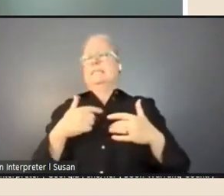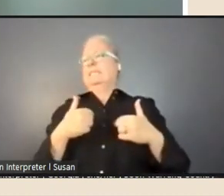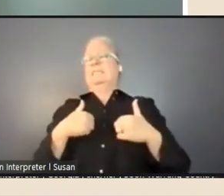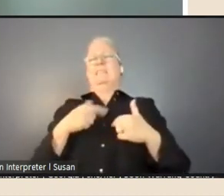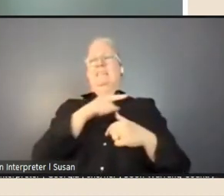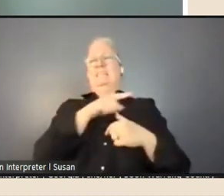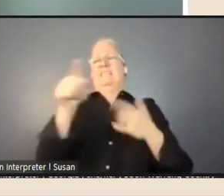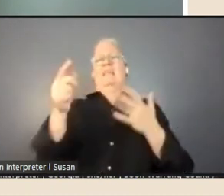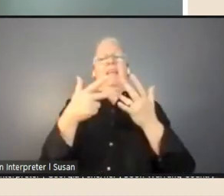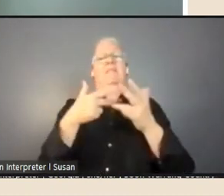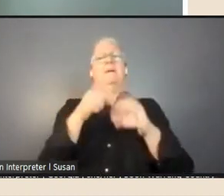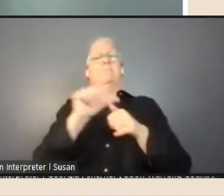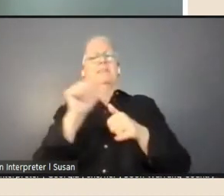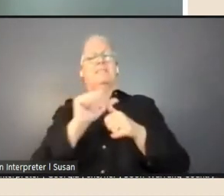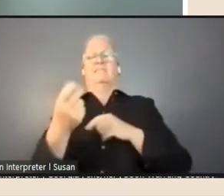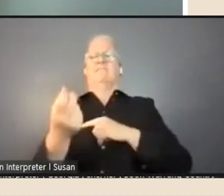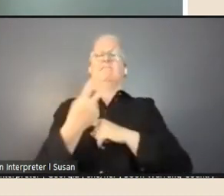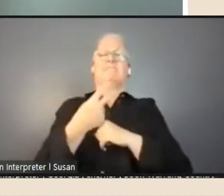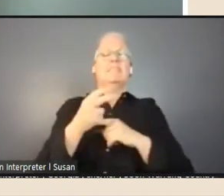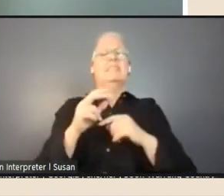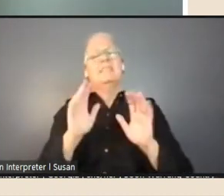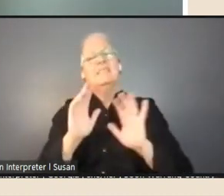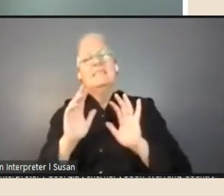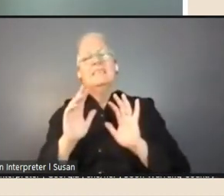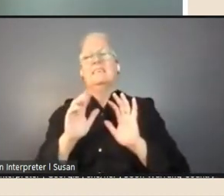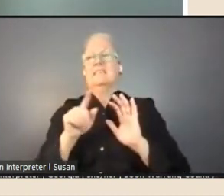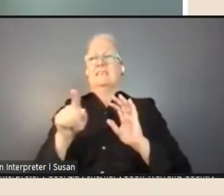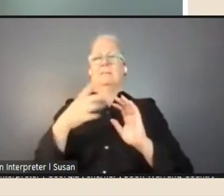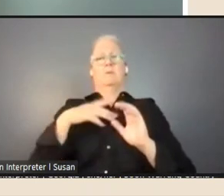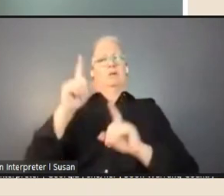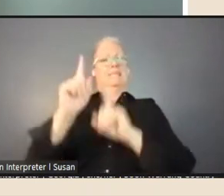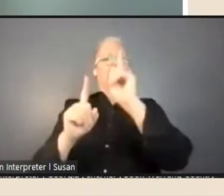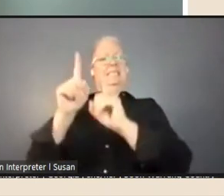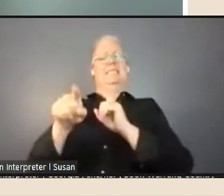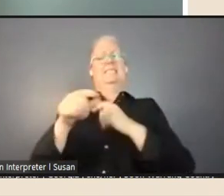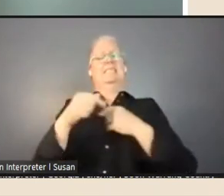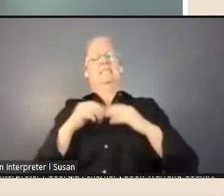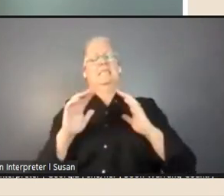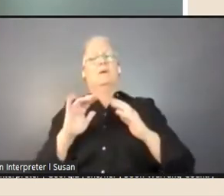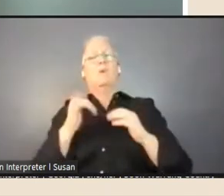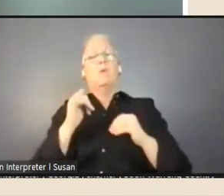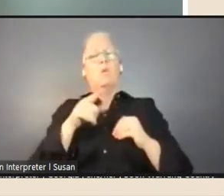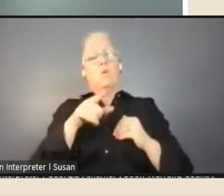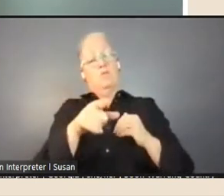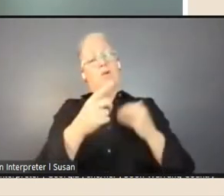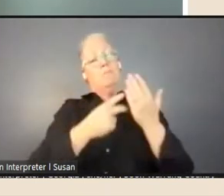up against metropolitan peers or they just feel like the programs are not suited, in terms of their